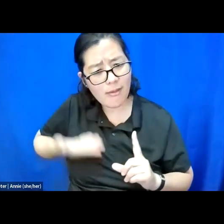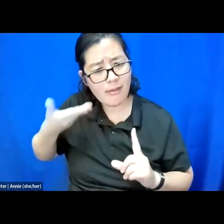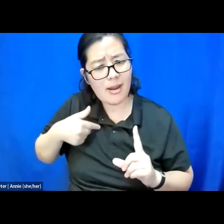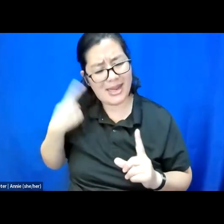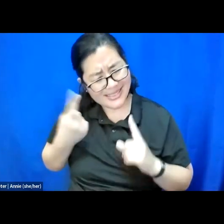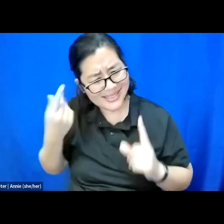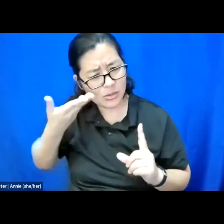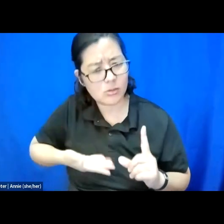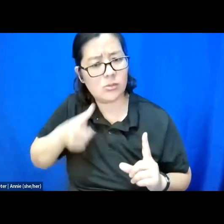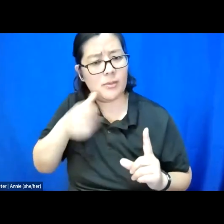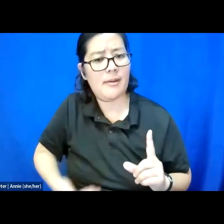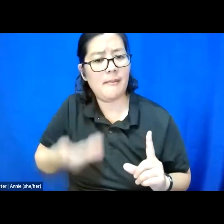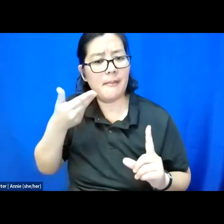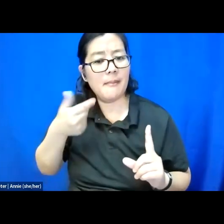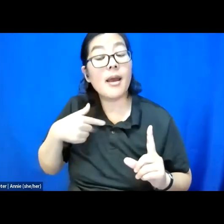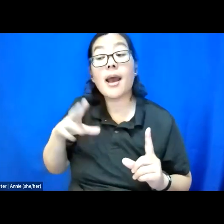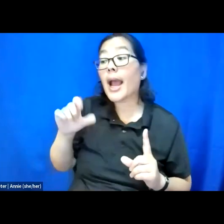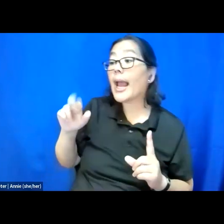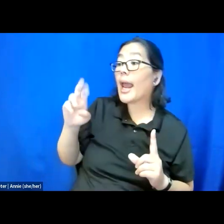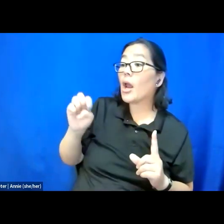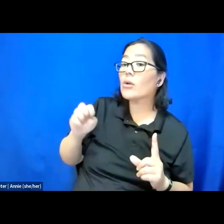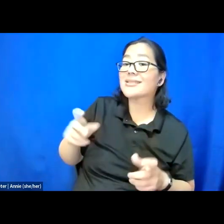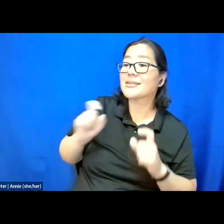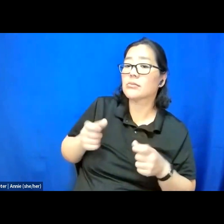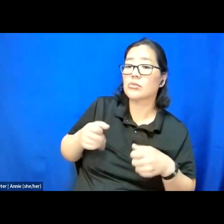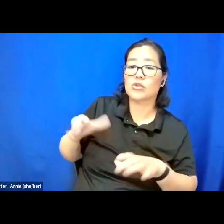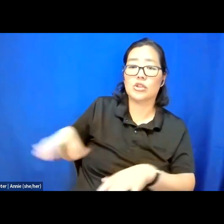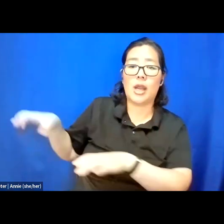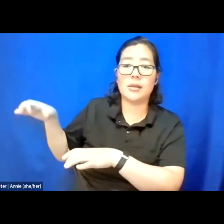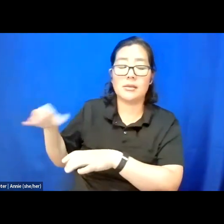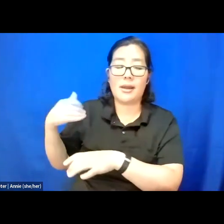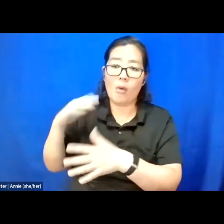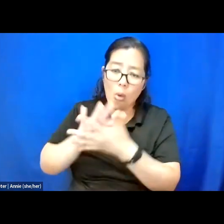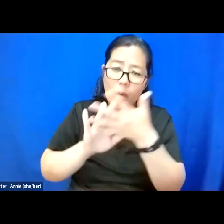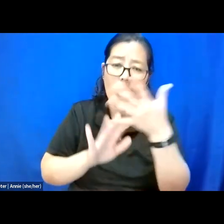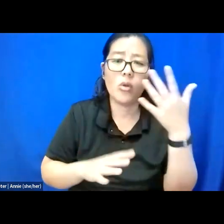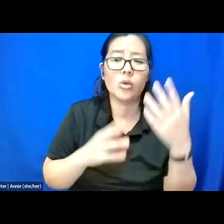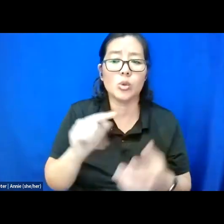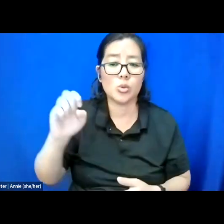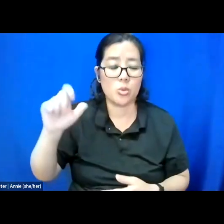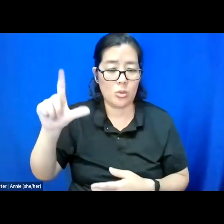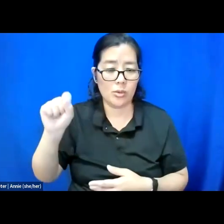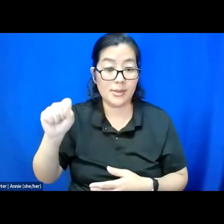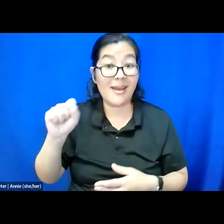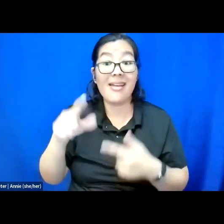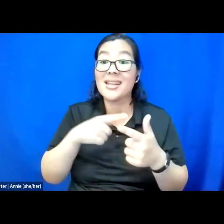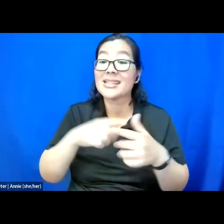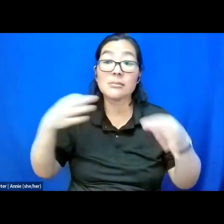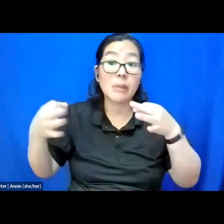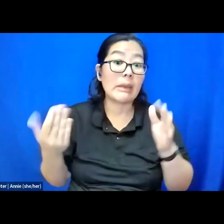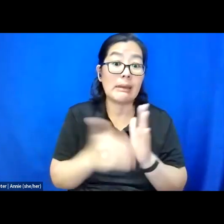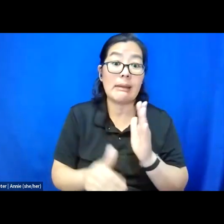Care is giving me the chance to have all of the tools and then explaining them again with time